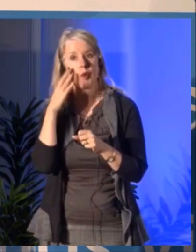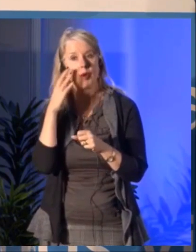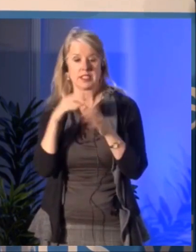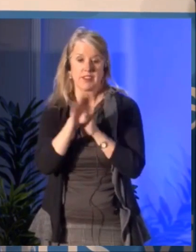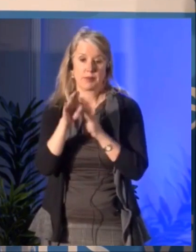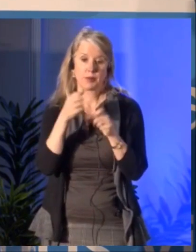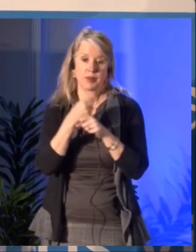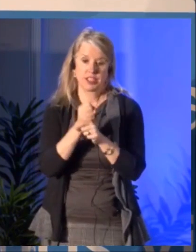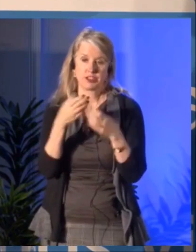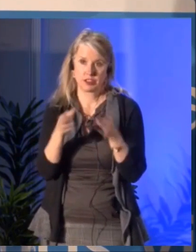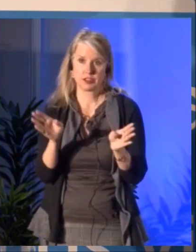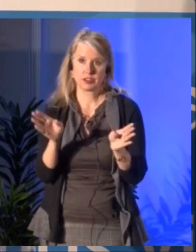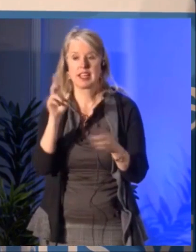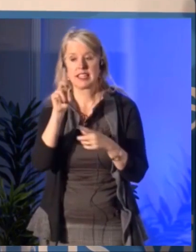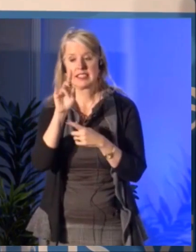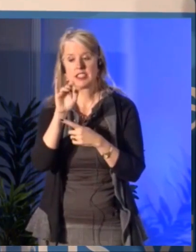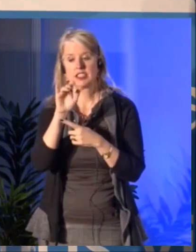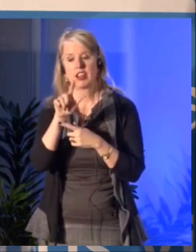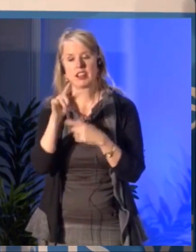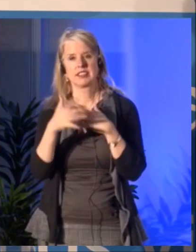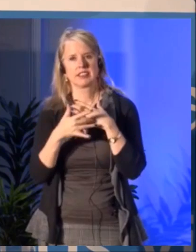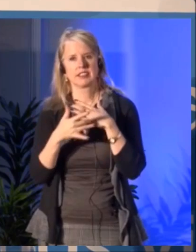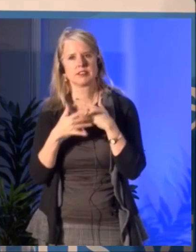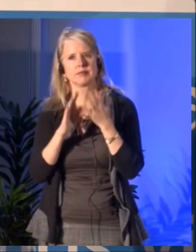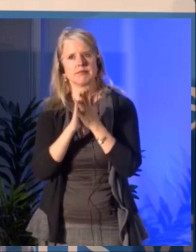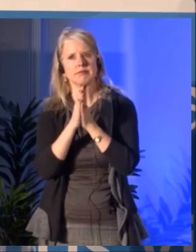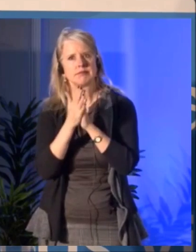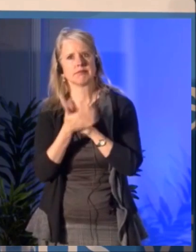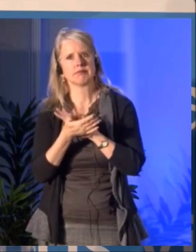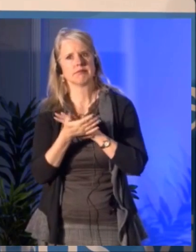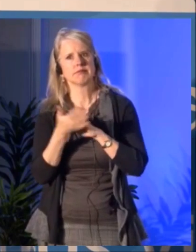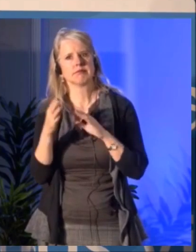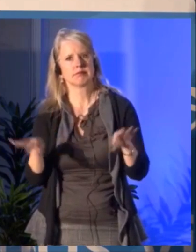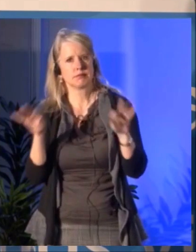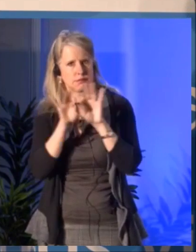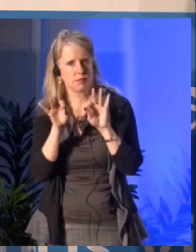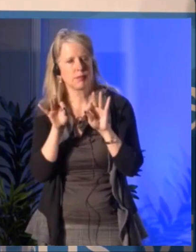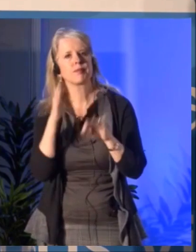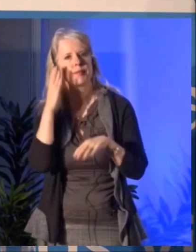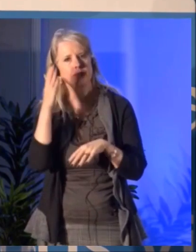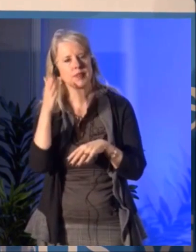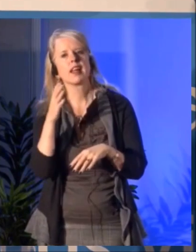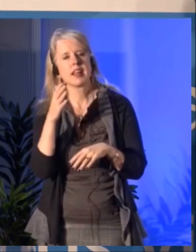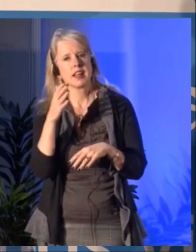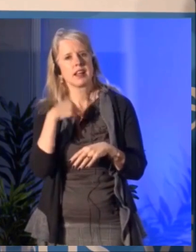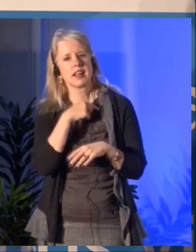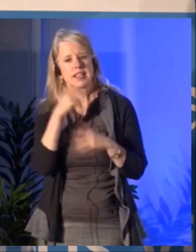of digital technologies well generally they're still stuck